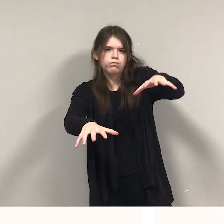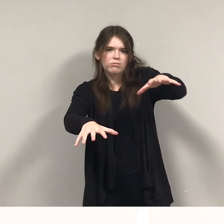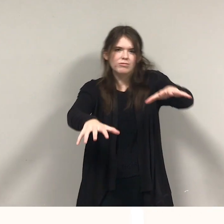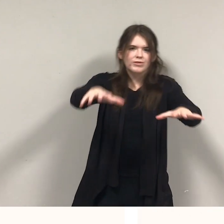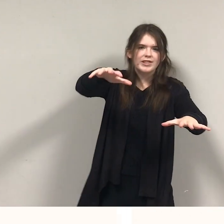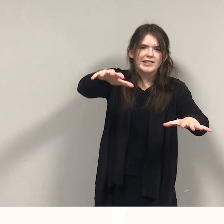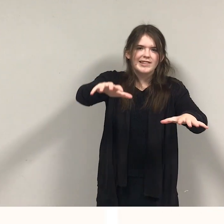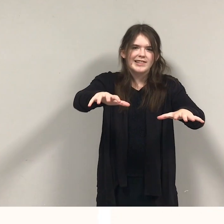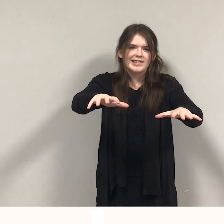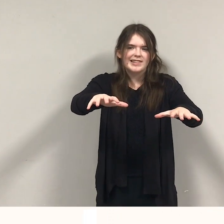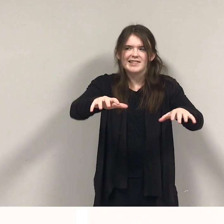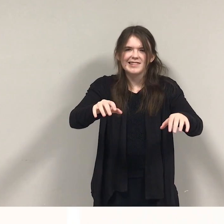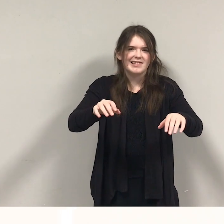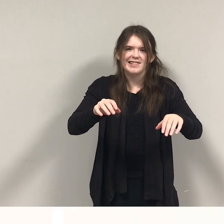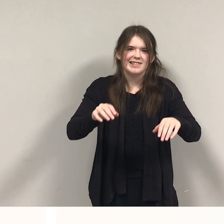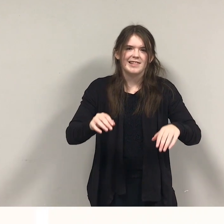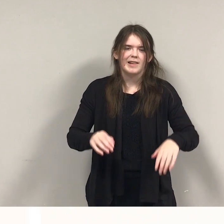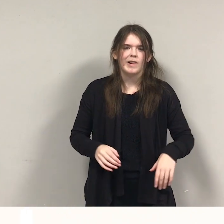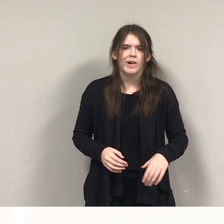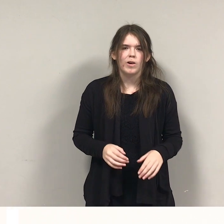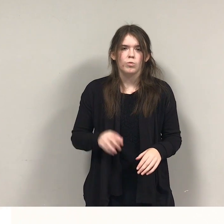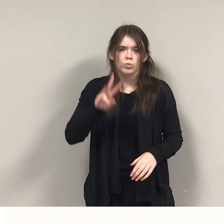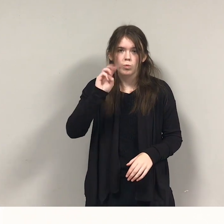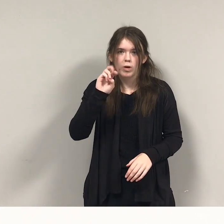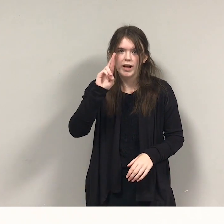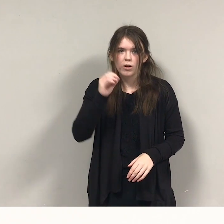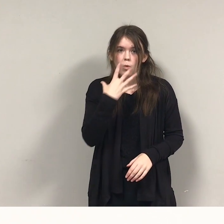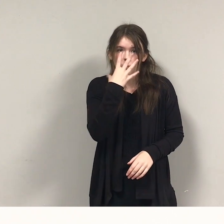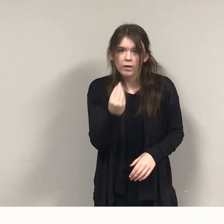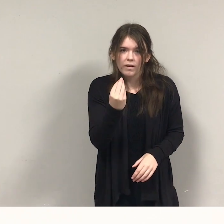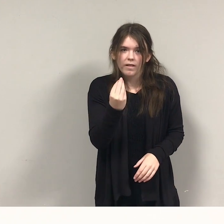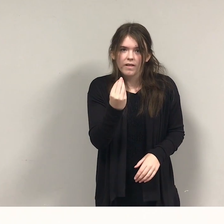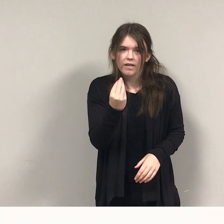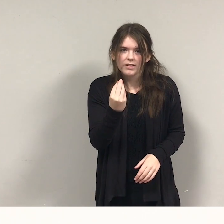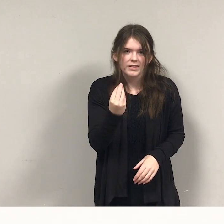Werewolf? Ninja?